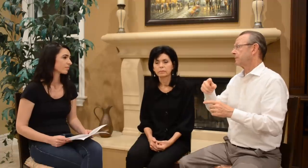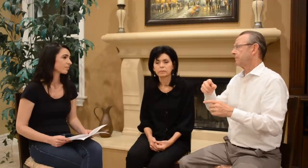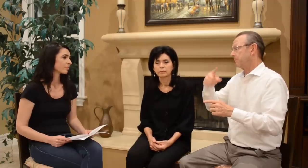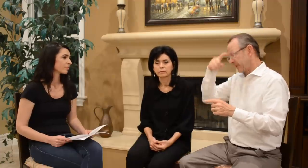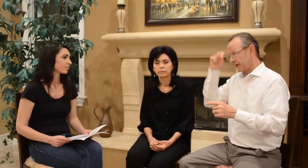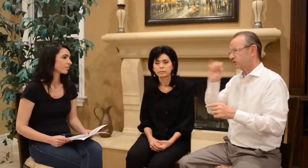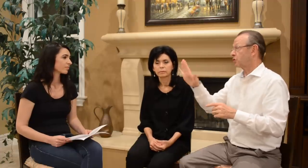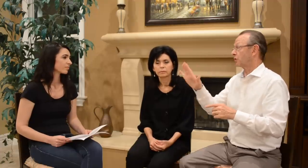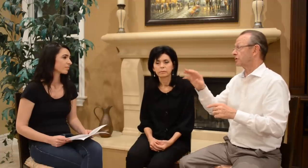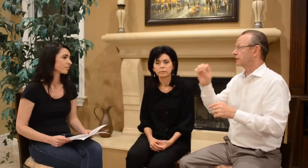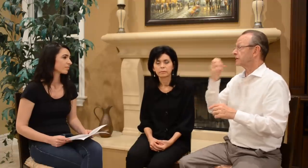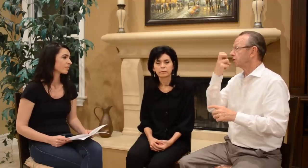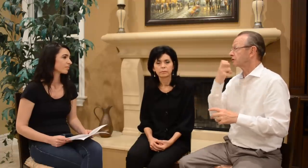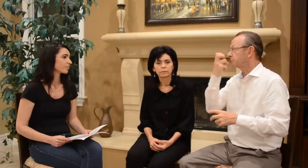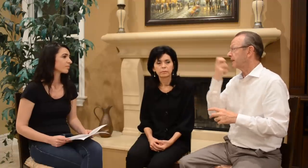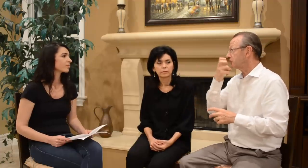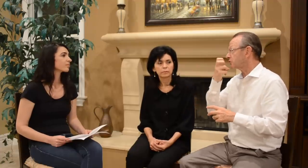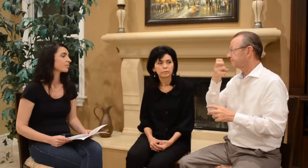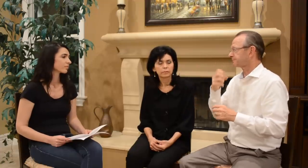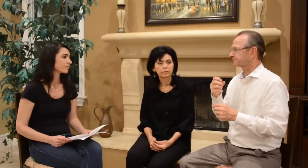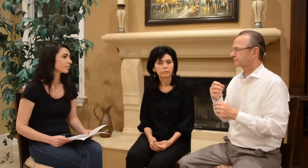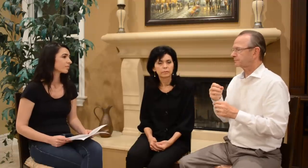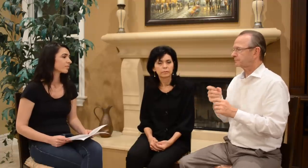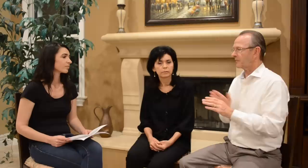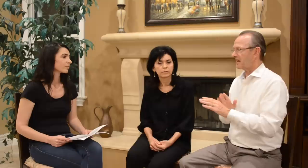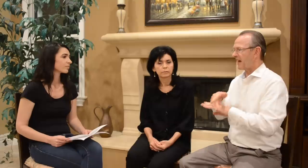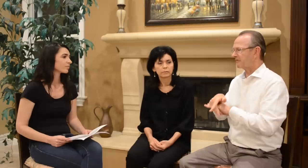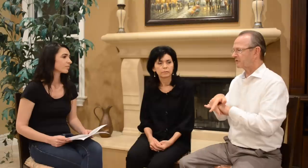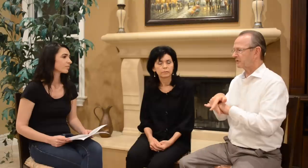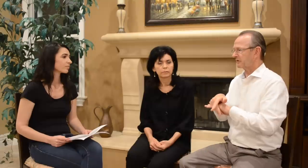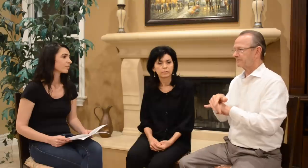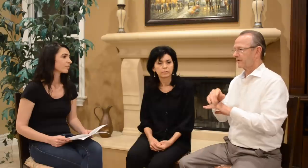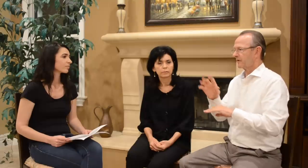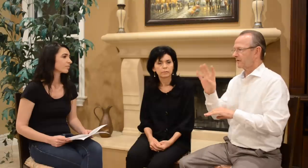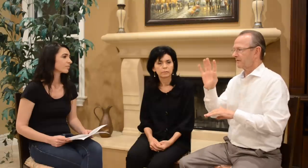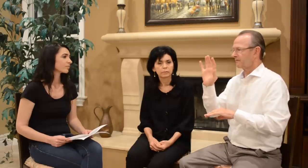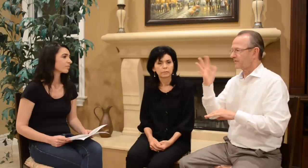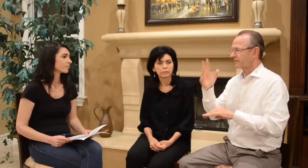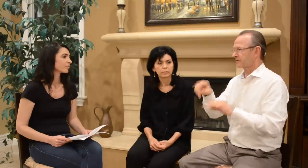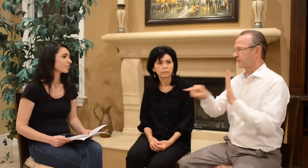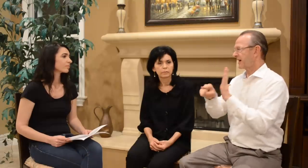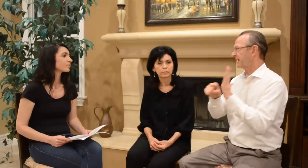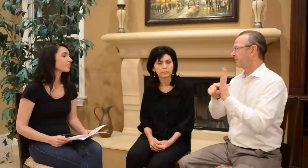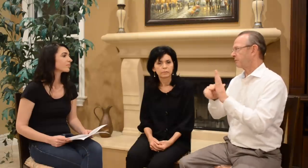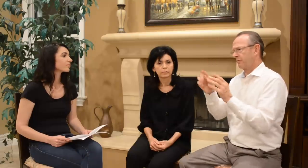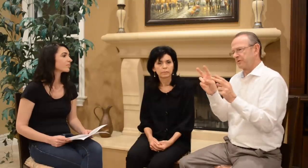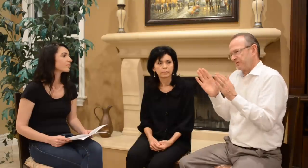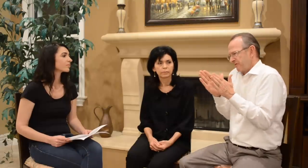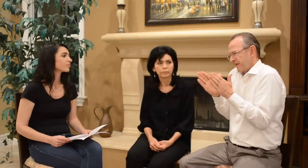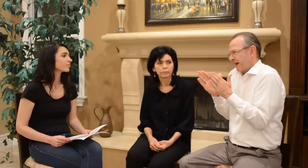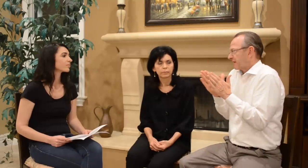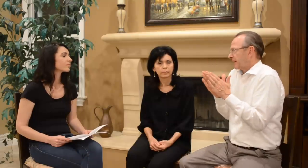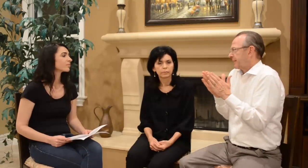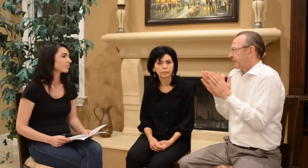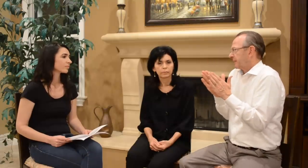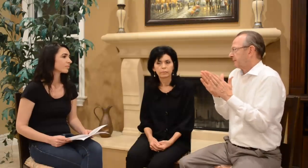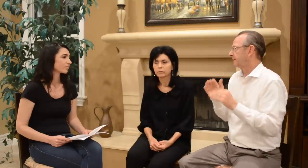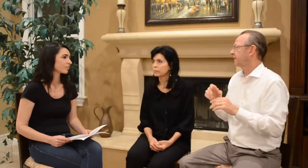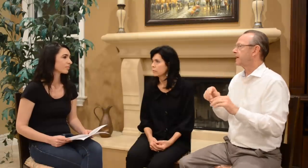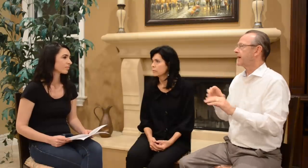because your speech after 5th grade was very limited